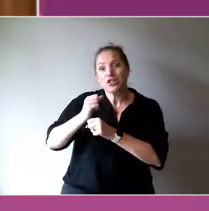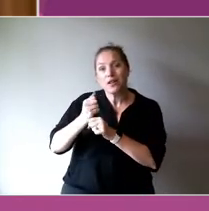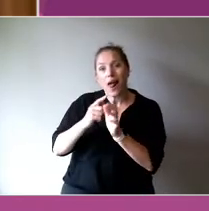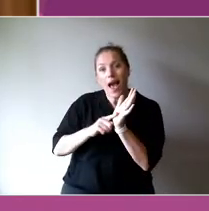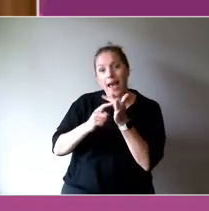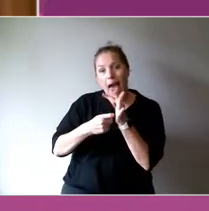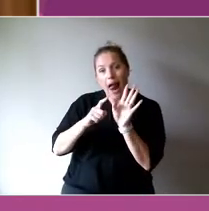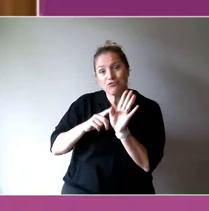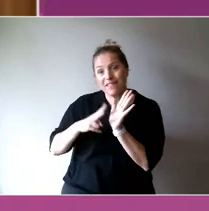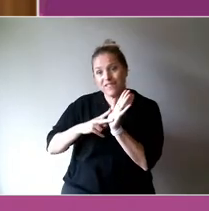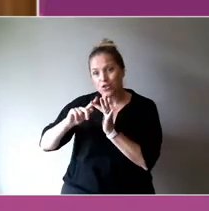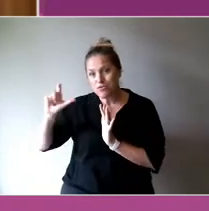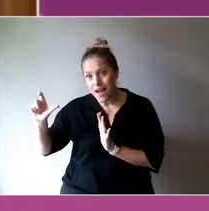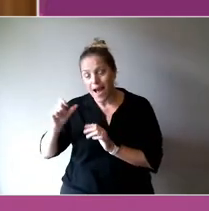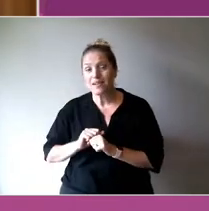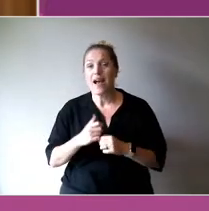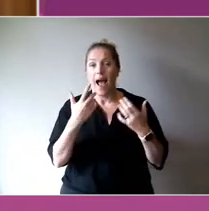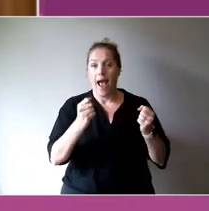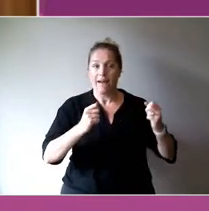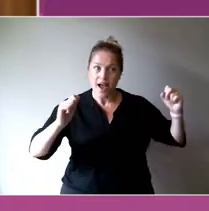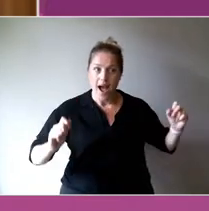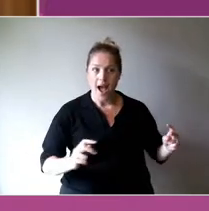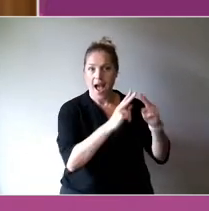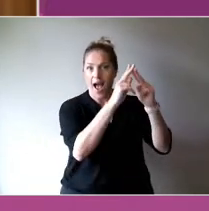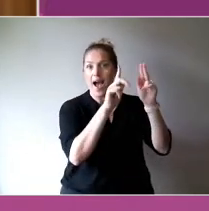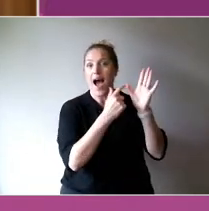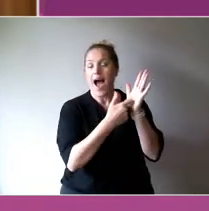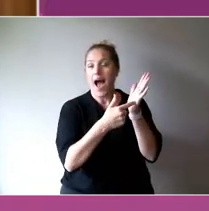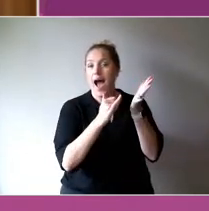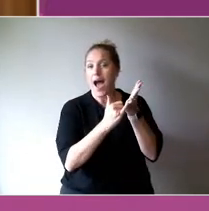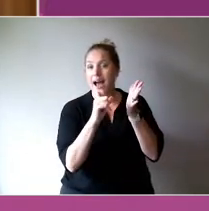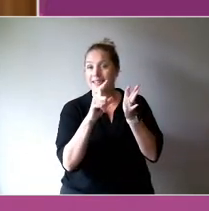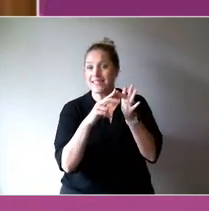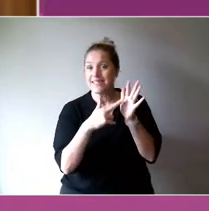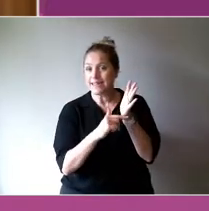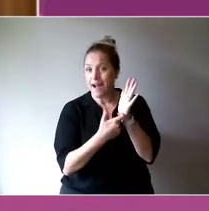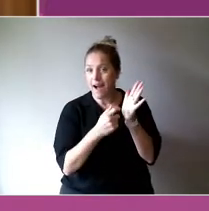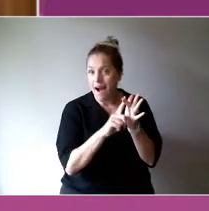the Melbourne theatre company, a department of the university, the Melbourne recital centre,